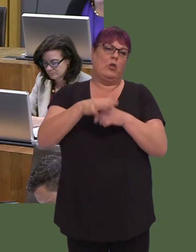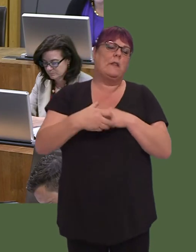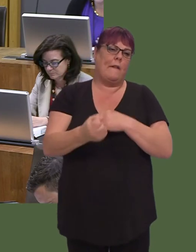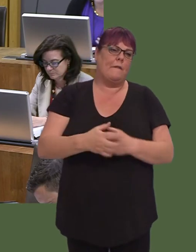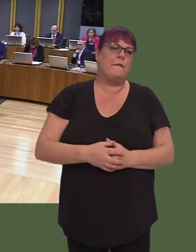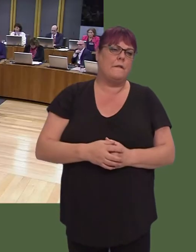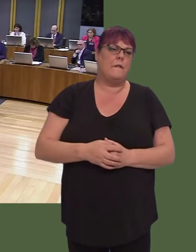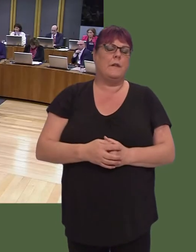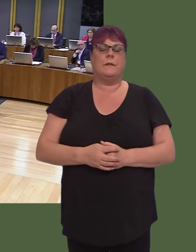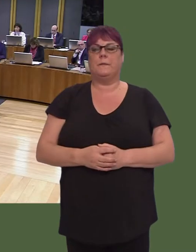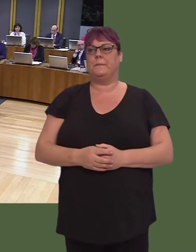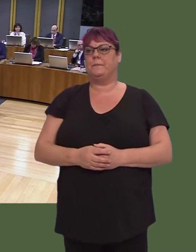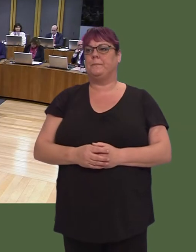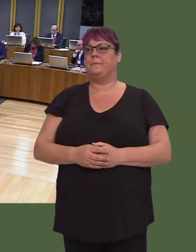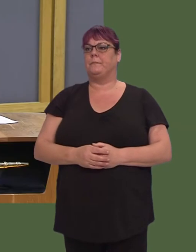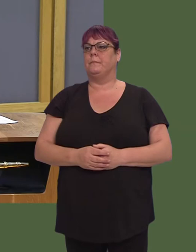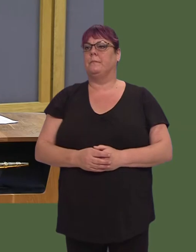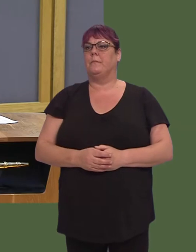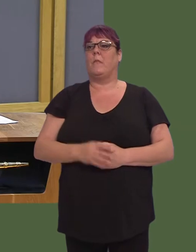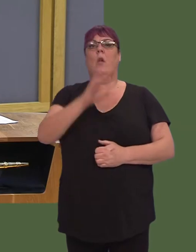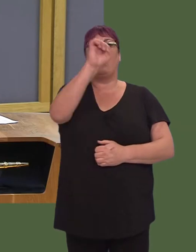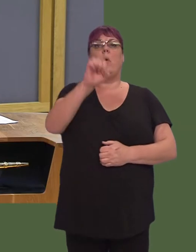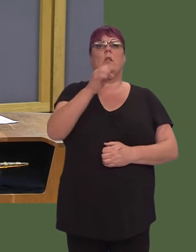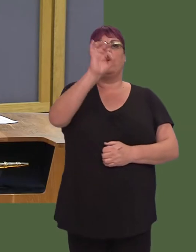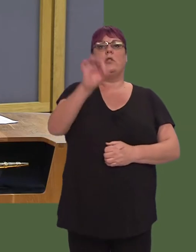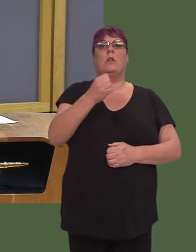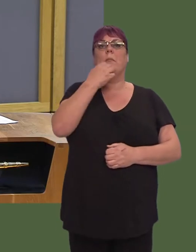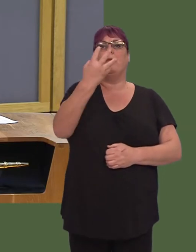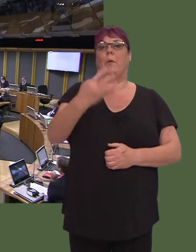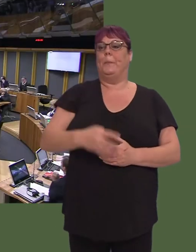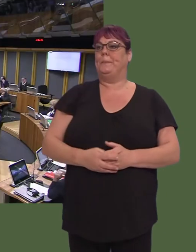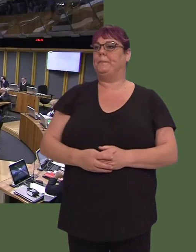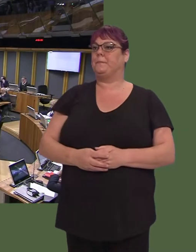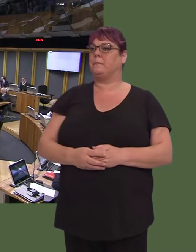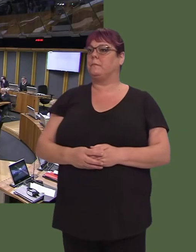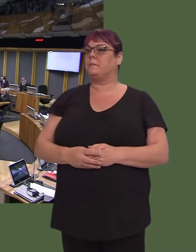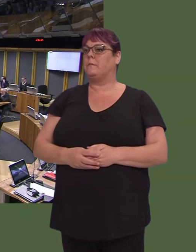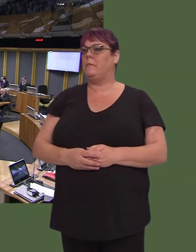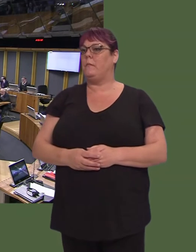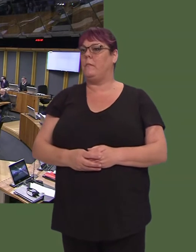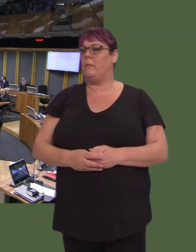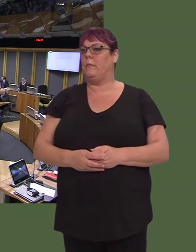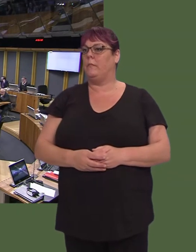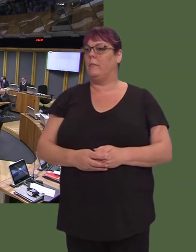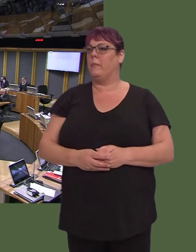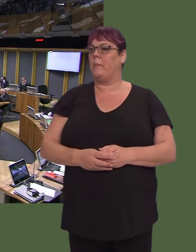Julie Morgan AM: 4. Pa gynlluniau sydd gan Lywodraeth Cymru i ddarparu gwell trafnidiaeth gyhoeddus ledled Cymru?